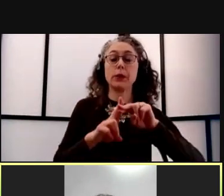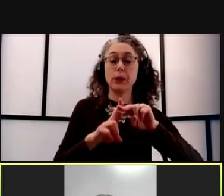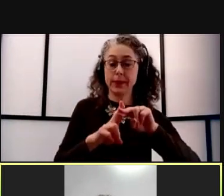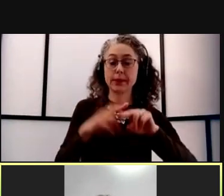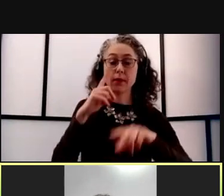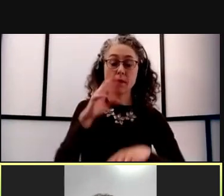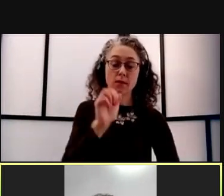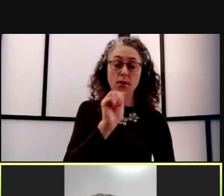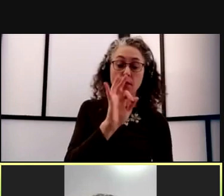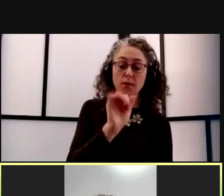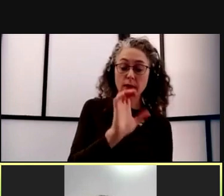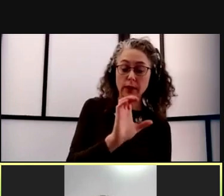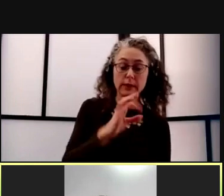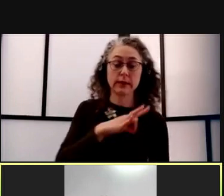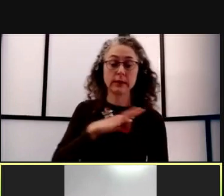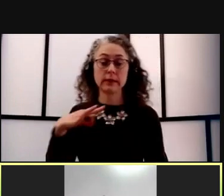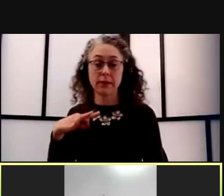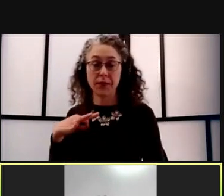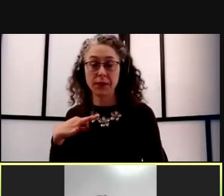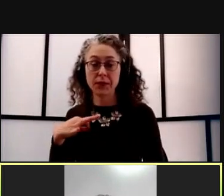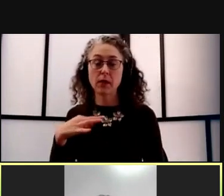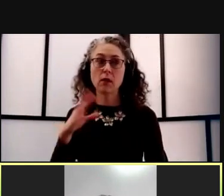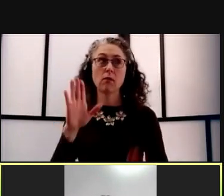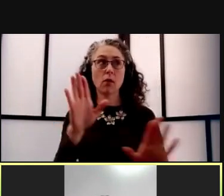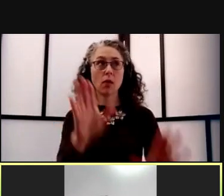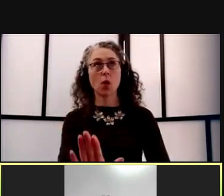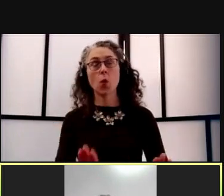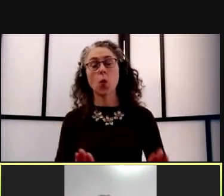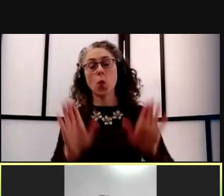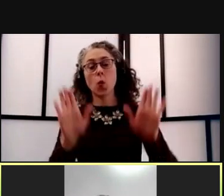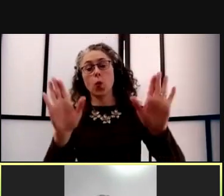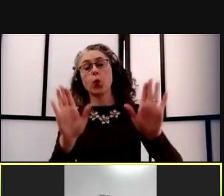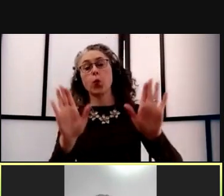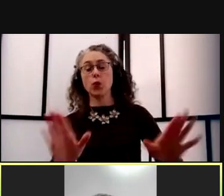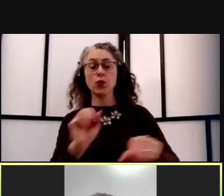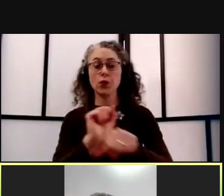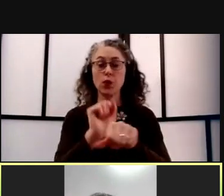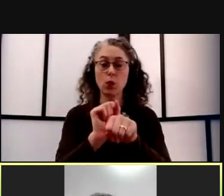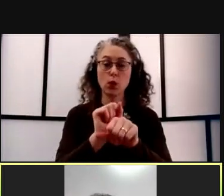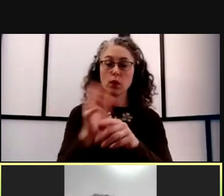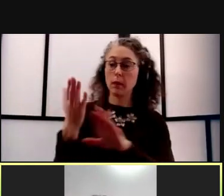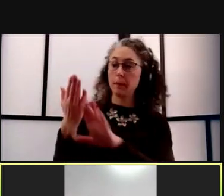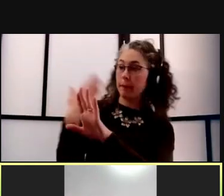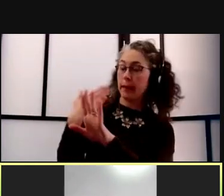of the extraordinary work they have done and continue to do. Thank you.